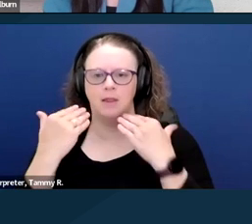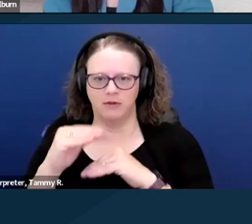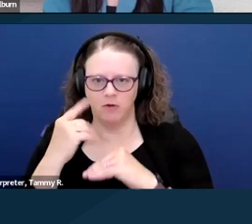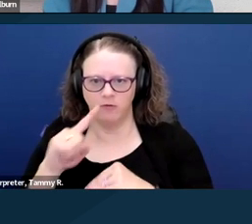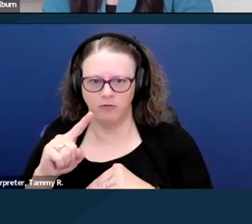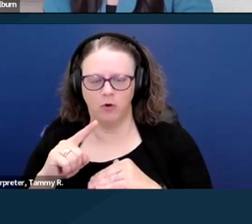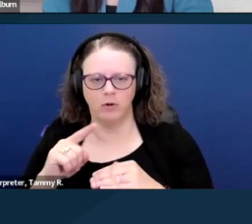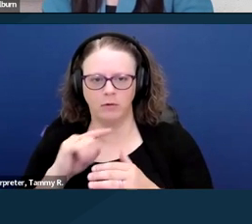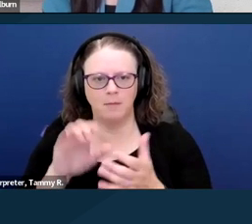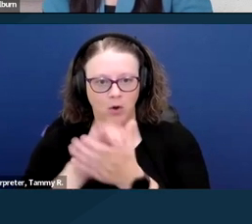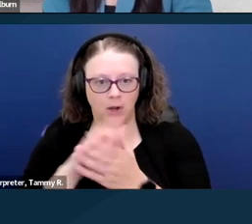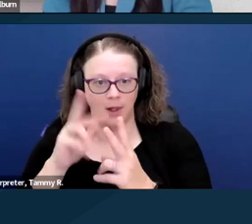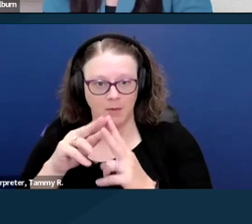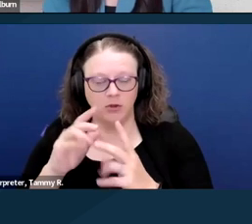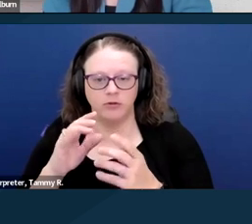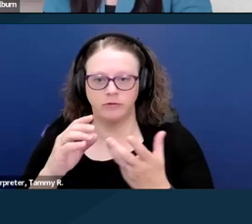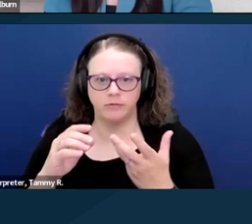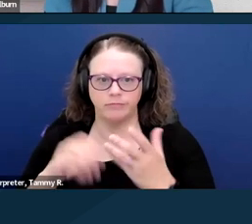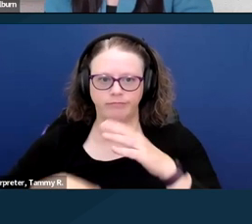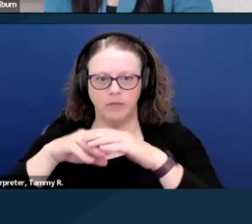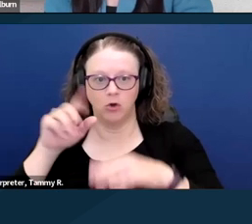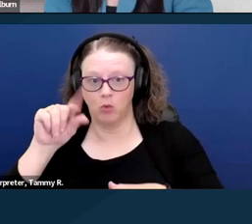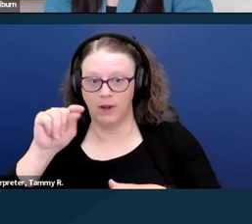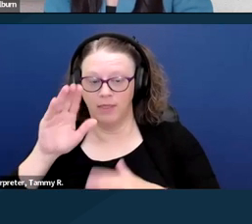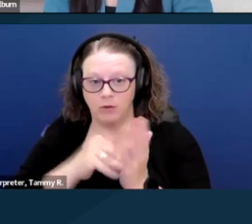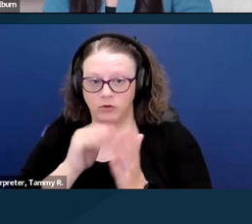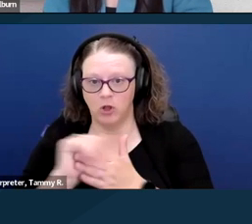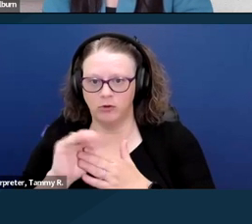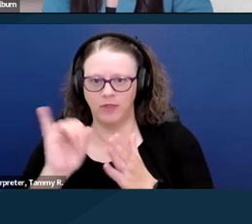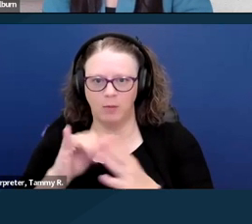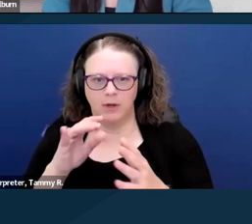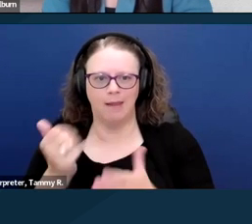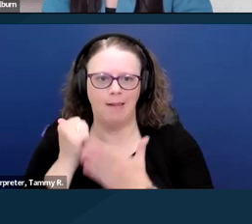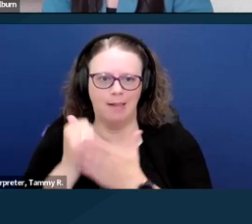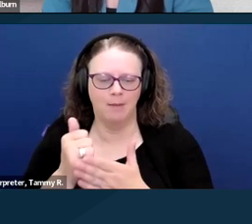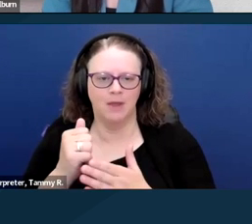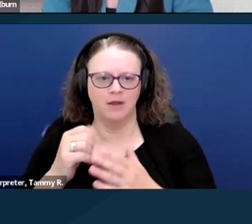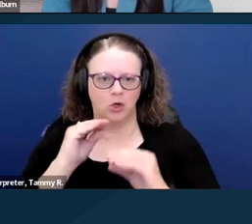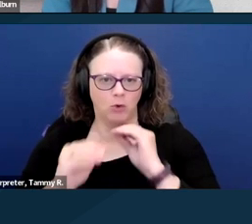which would help correct that harmful marriage penalty, and it would index the asset limits